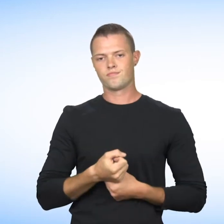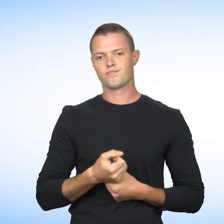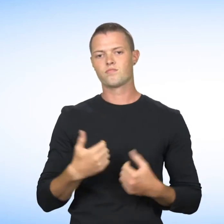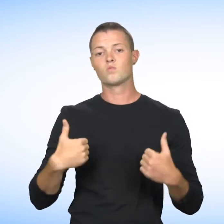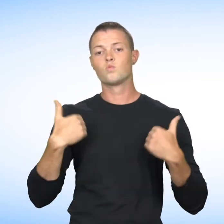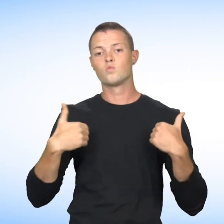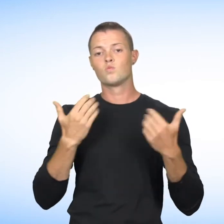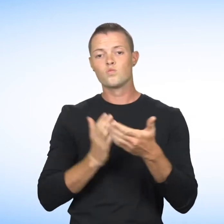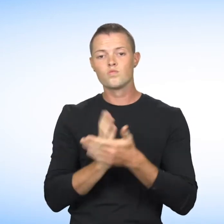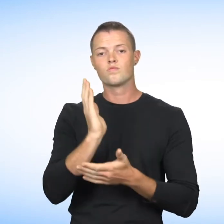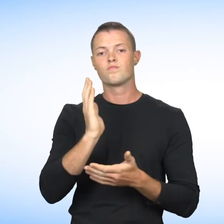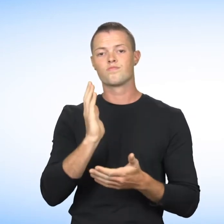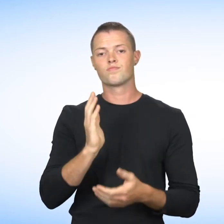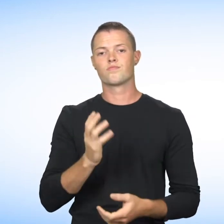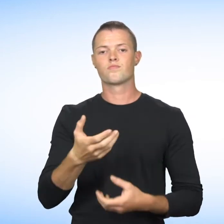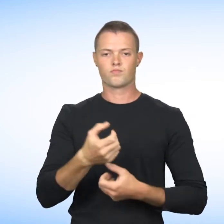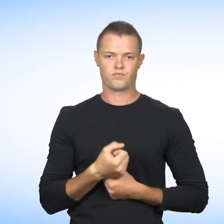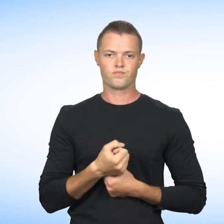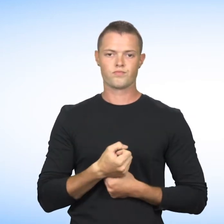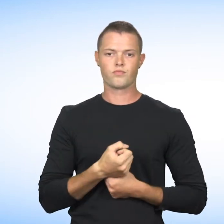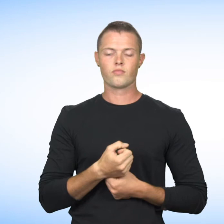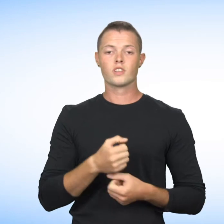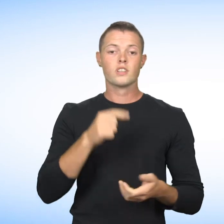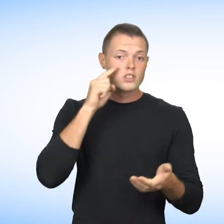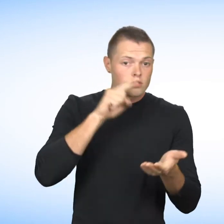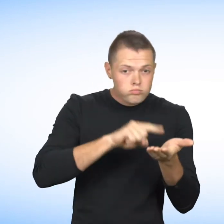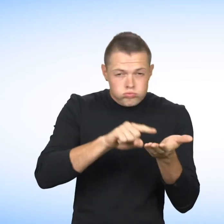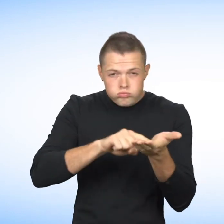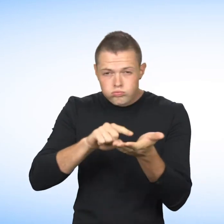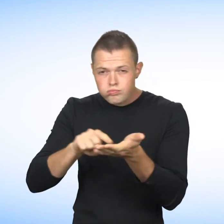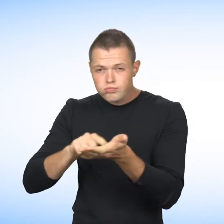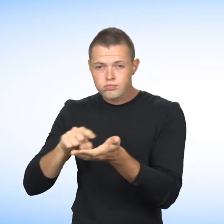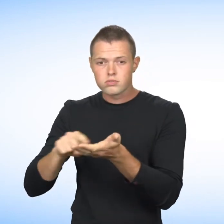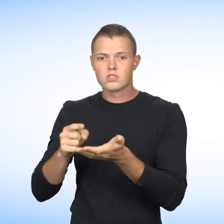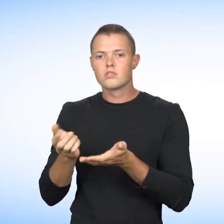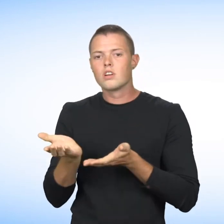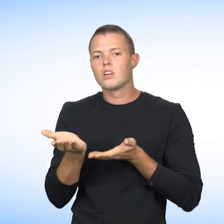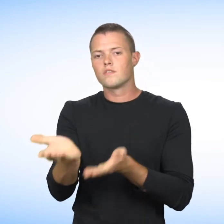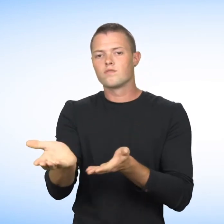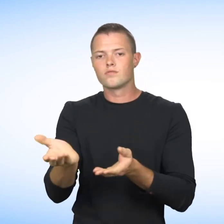and youth rights it carries investigations